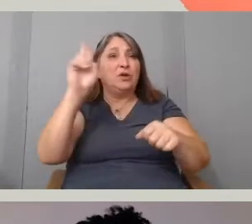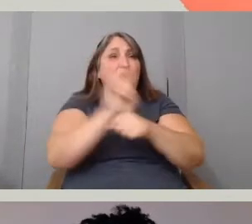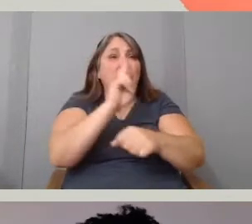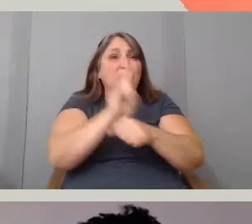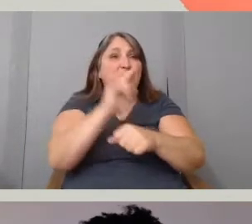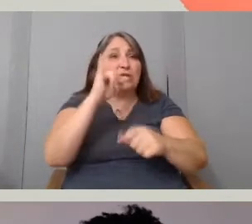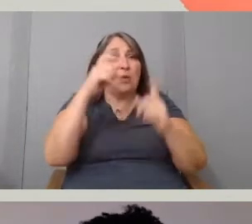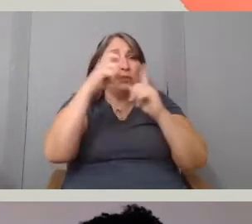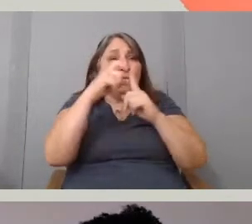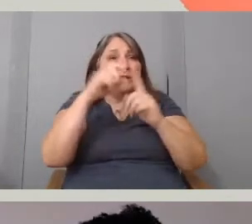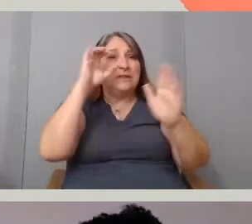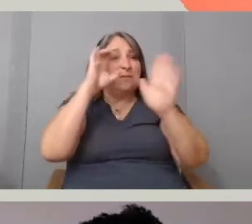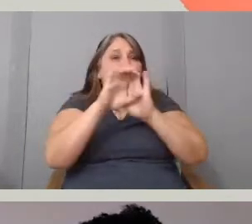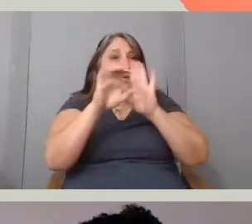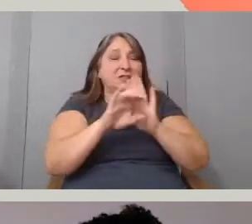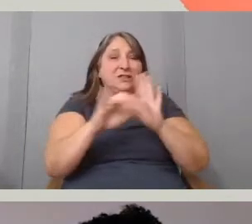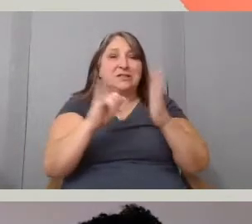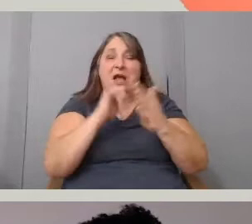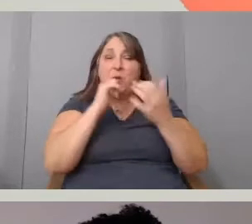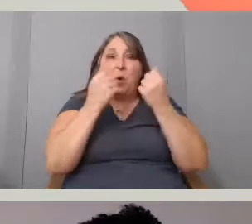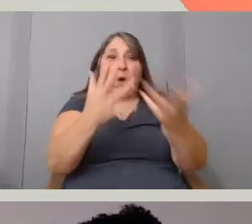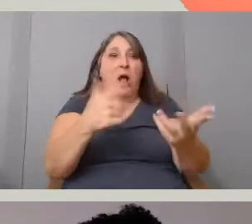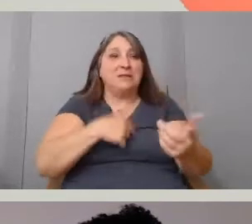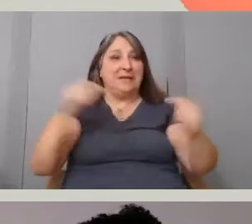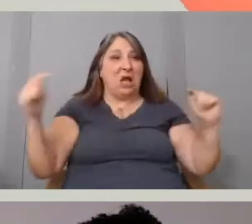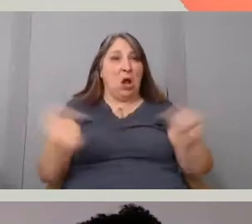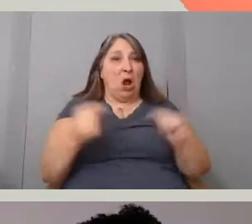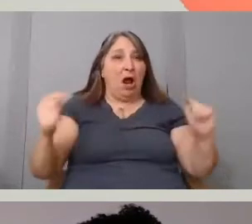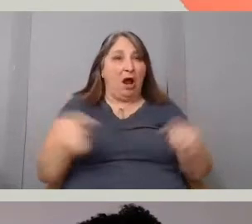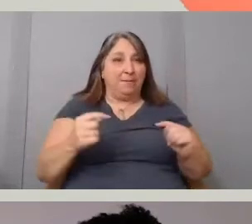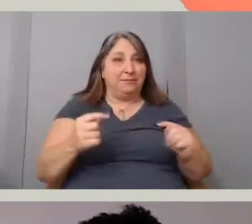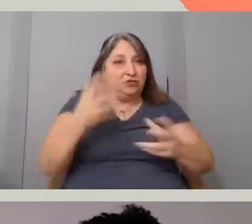that will not cause me harm, right?